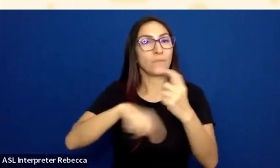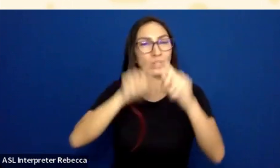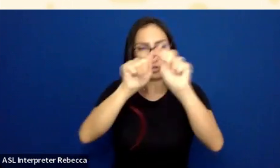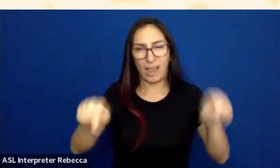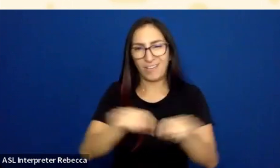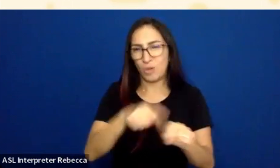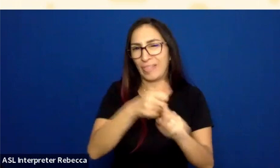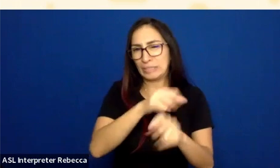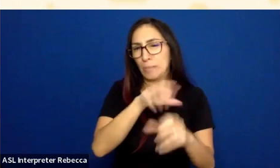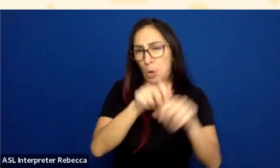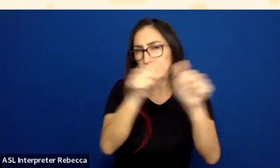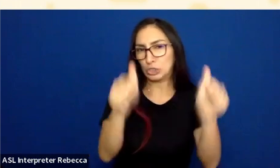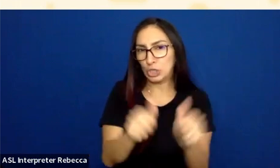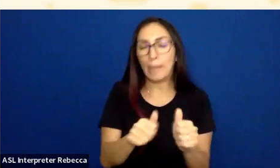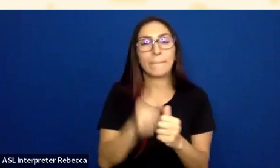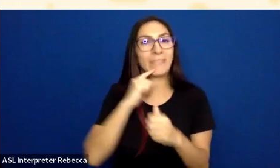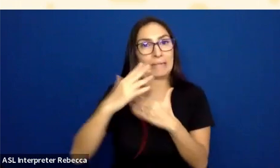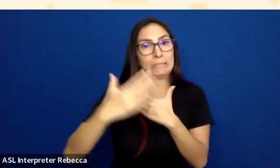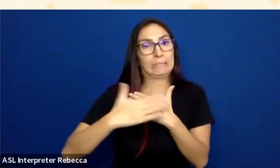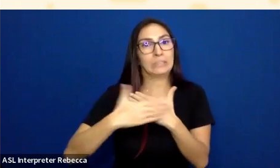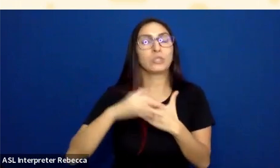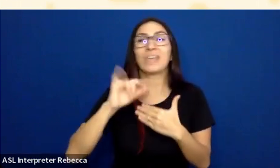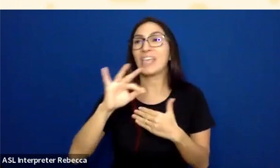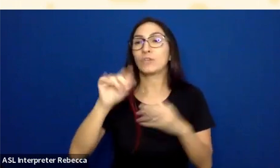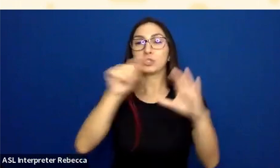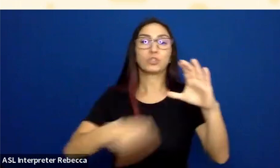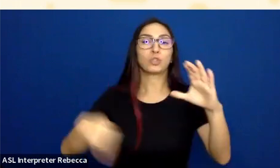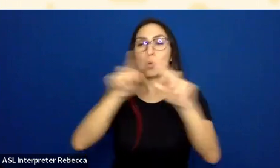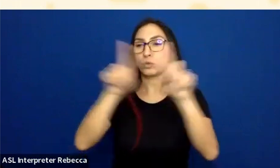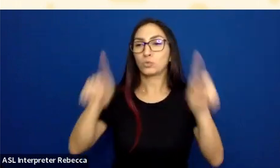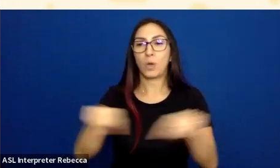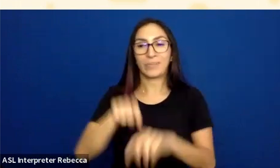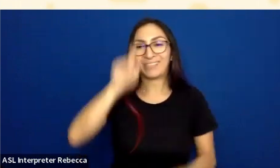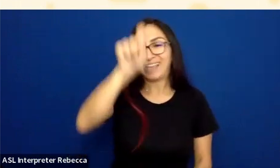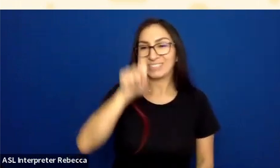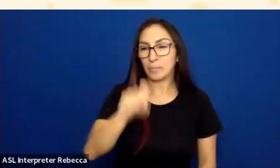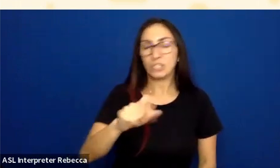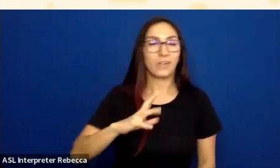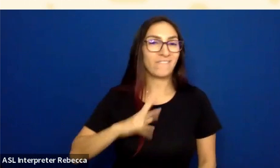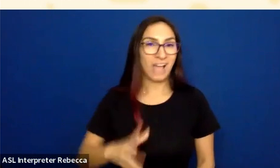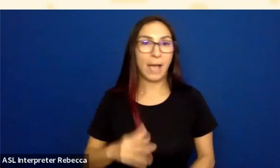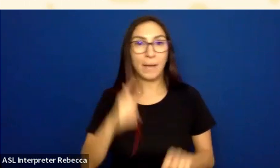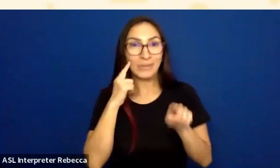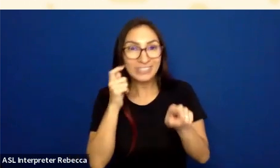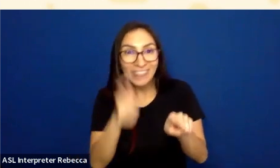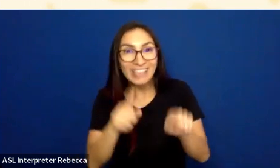Now, if it were a circle or a square or just an exclamation mark, fine. But because I've decided to use a triangle, and that is a symbol